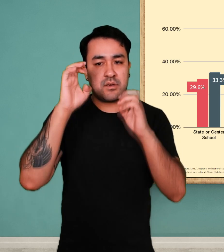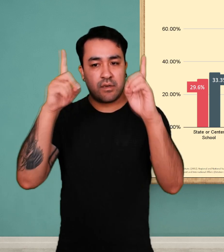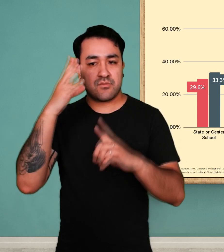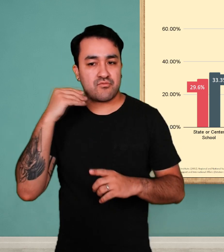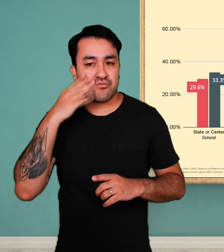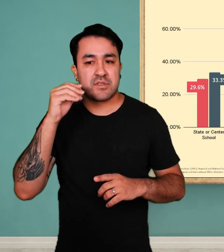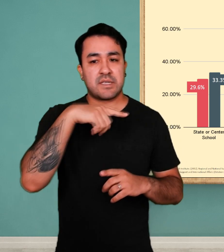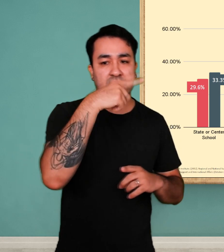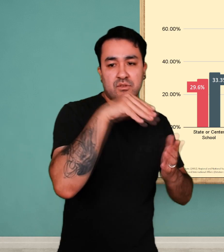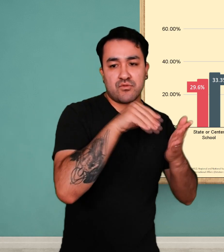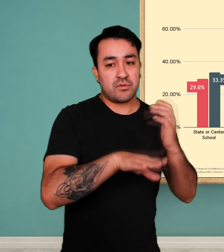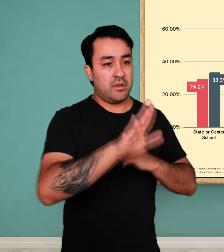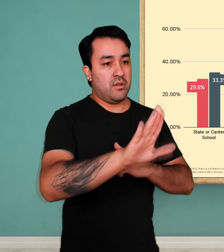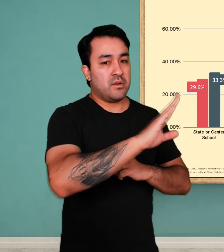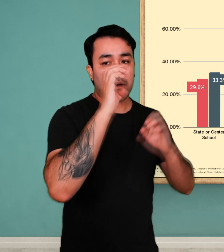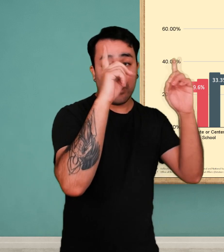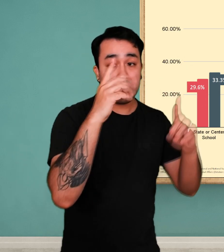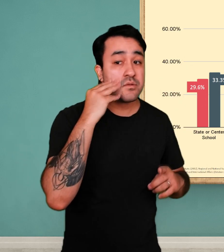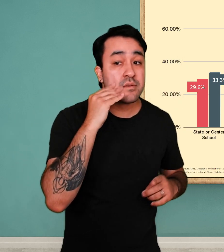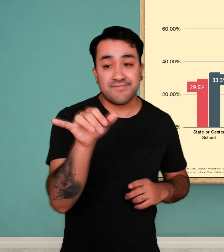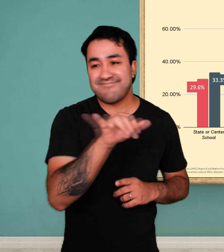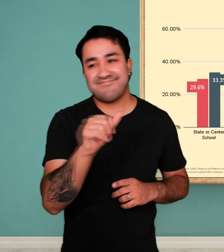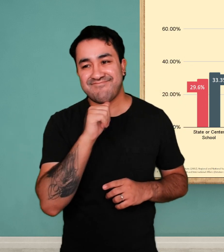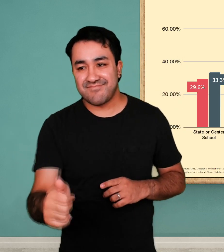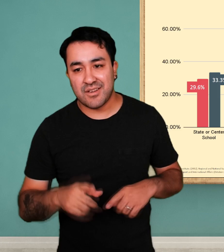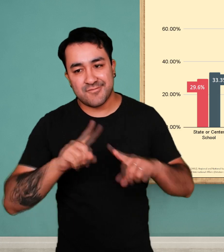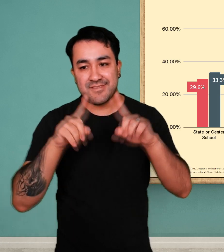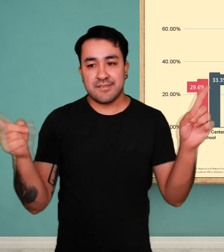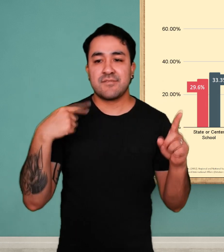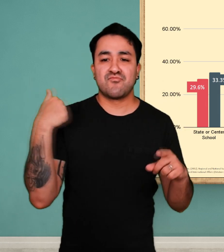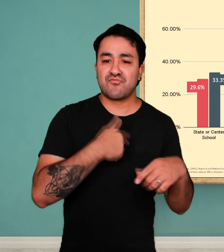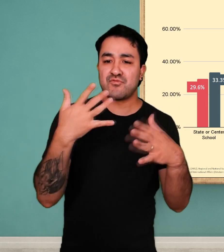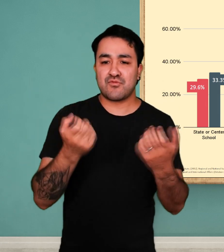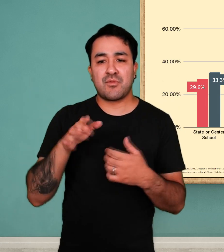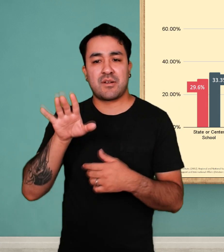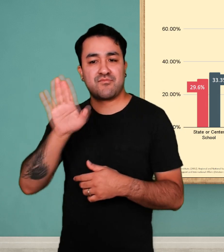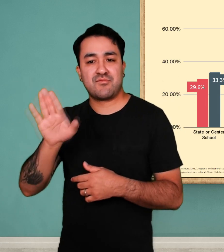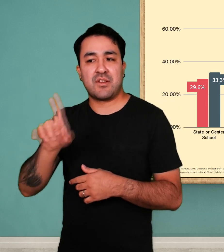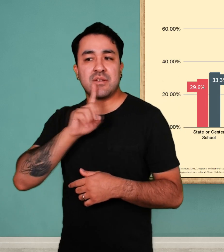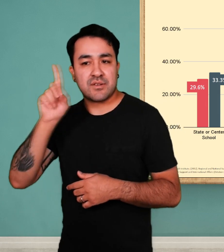we will discuss what an educational setting can do to provide the best education for Deaf students.